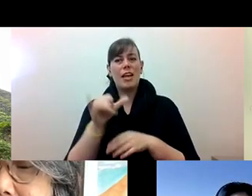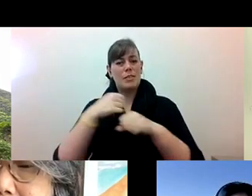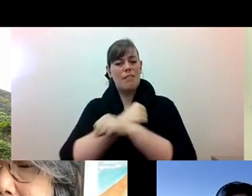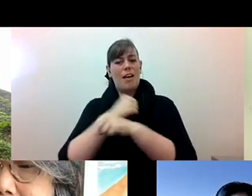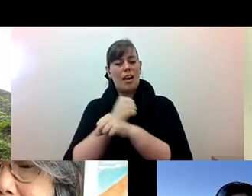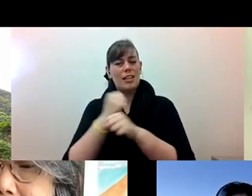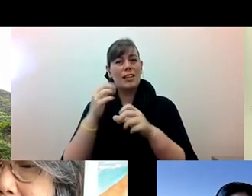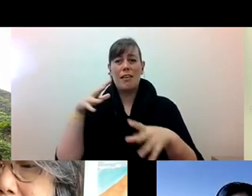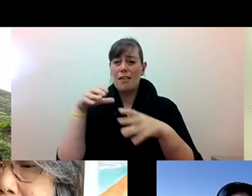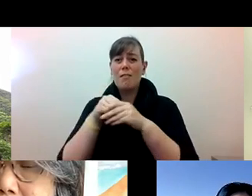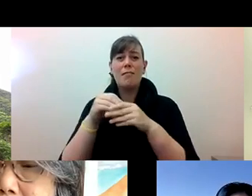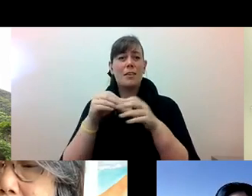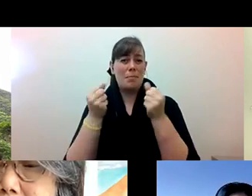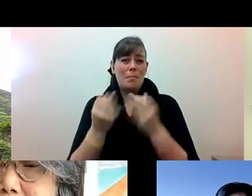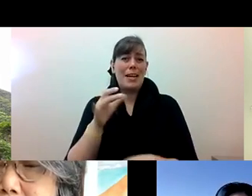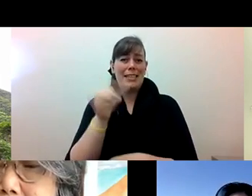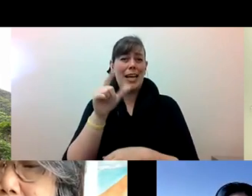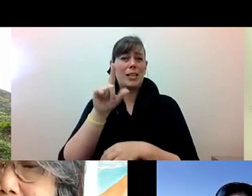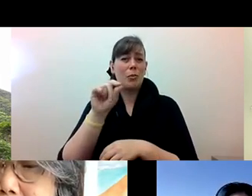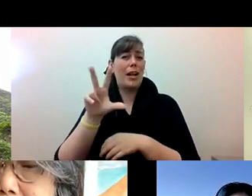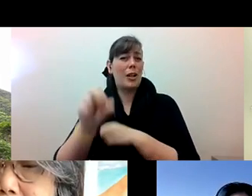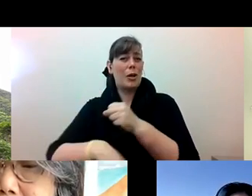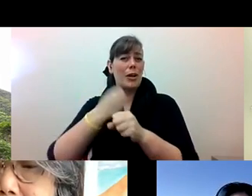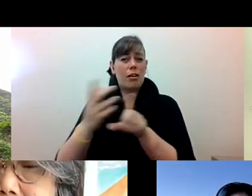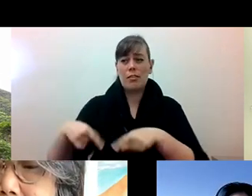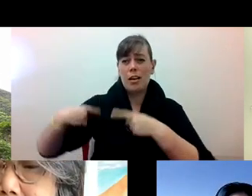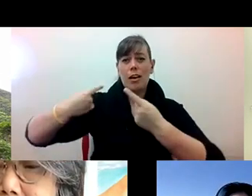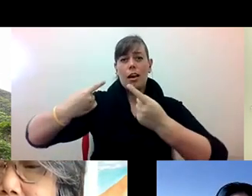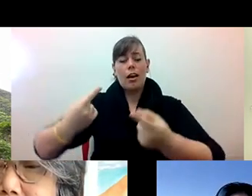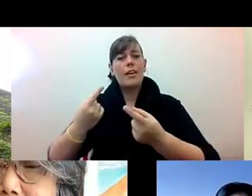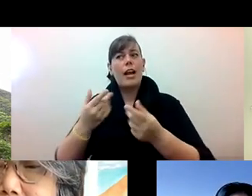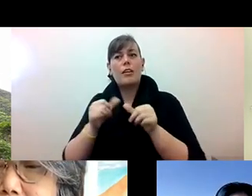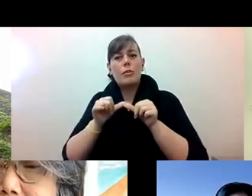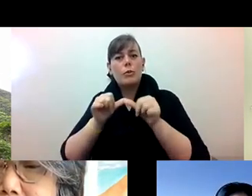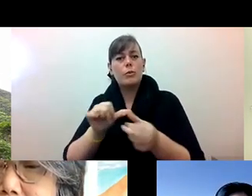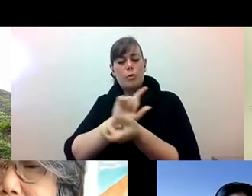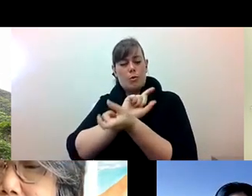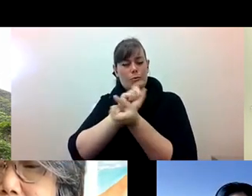Katherine Lee: For decades, and it continued to evolve and change and shift and manifest in different ways.